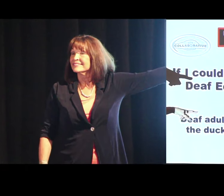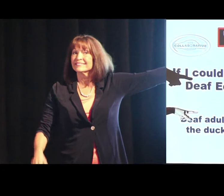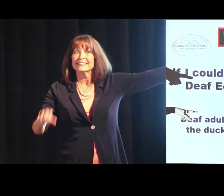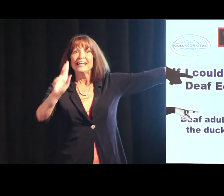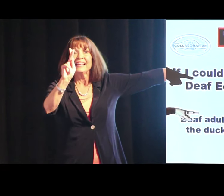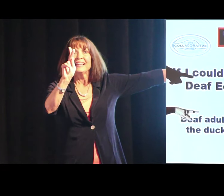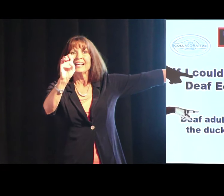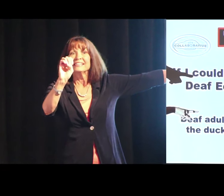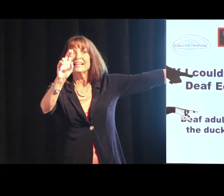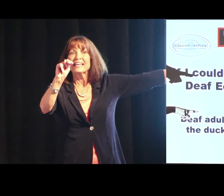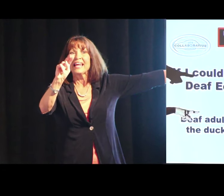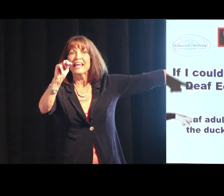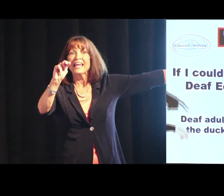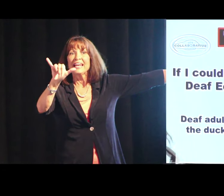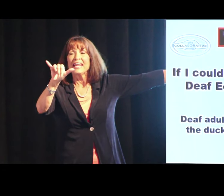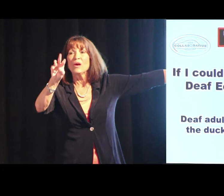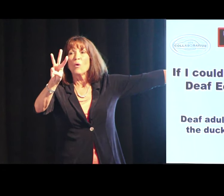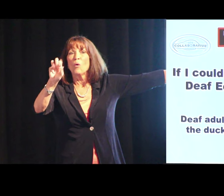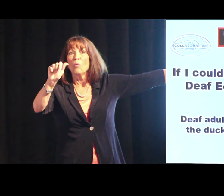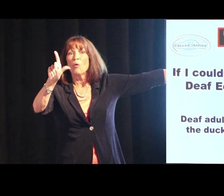That is Kenny Walker.